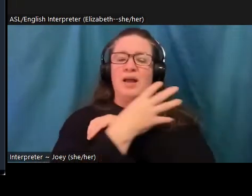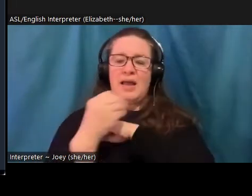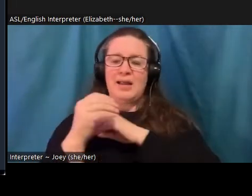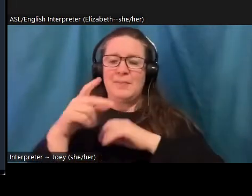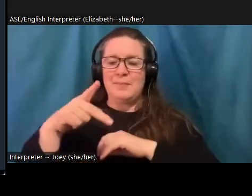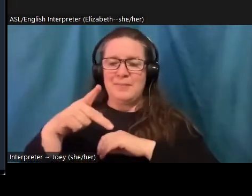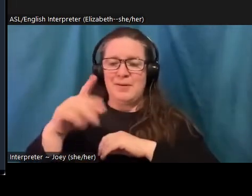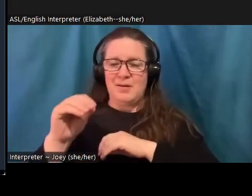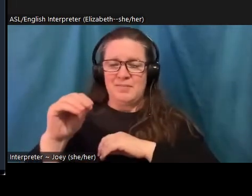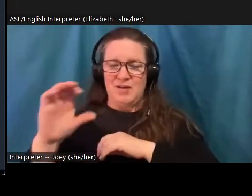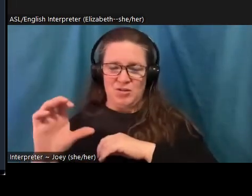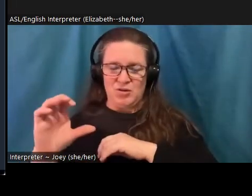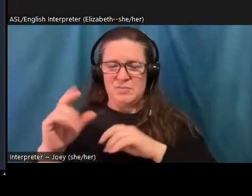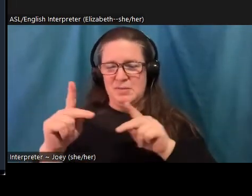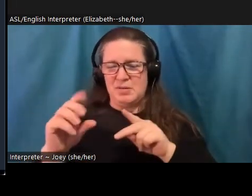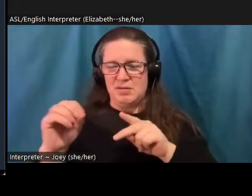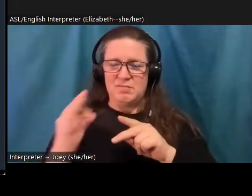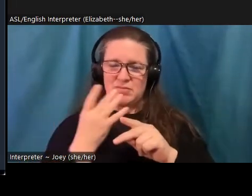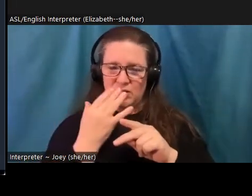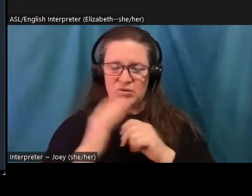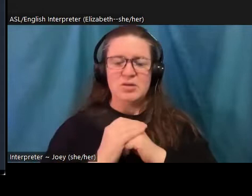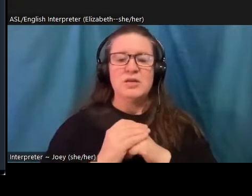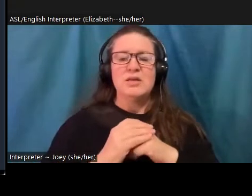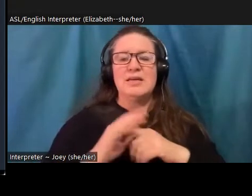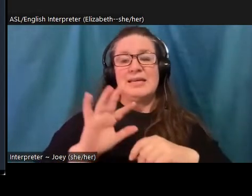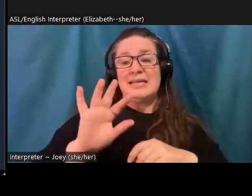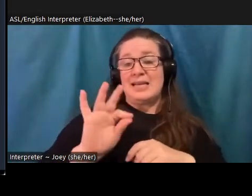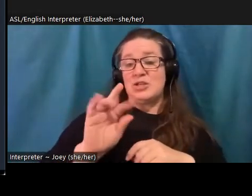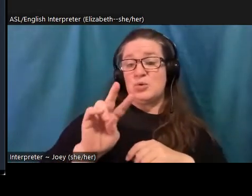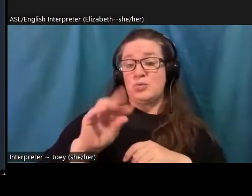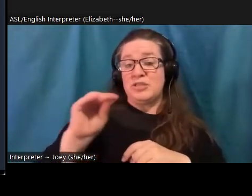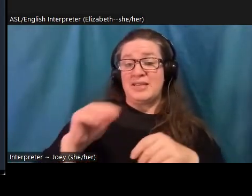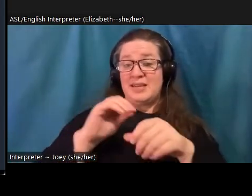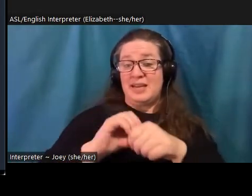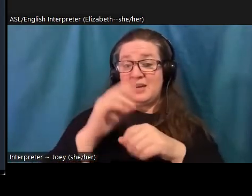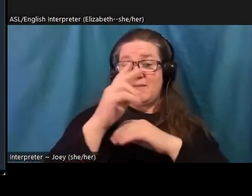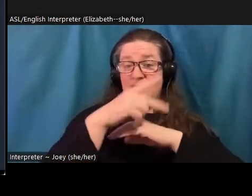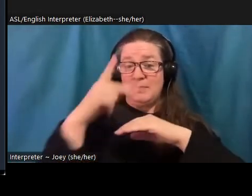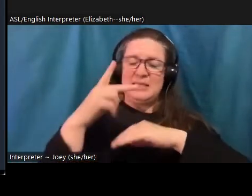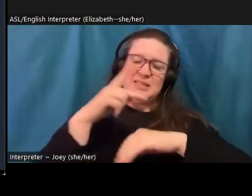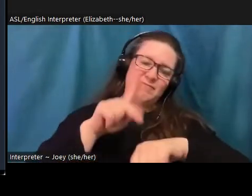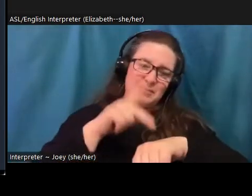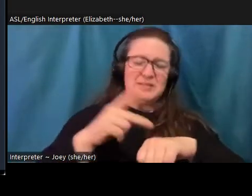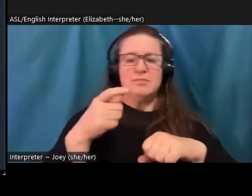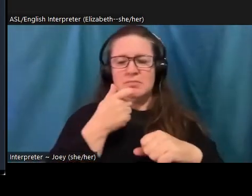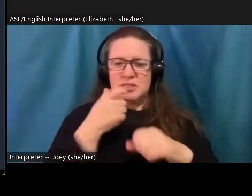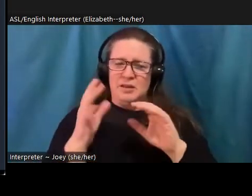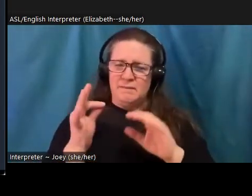of youth surveyed said that the future was frightening compared with 68% in the United States. And yet, these are the very